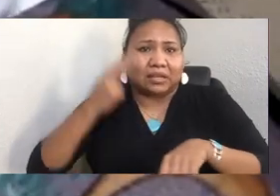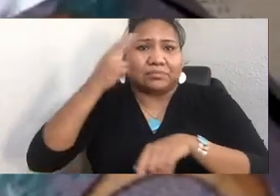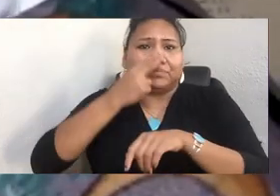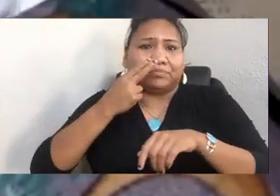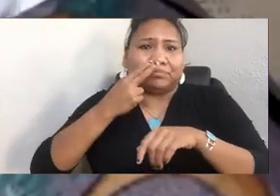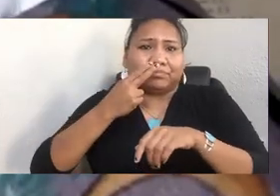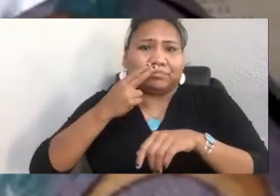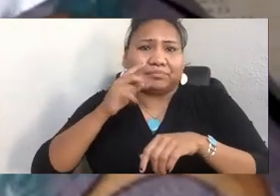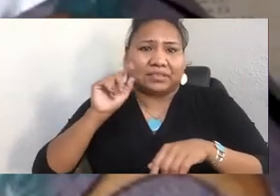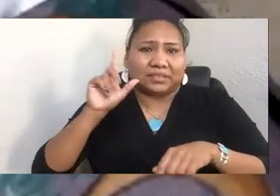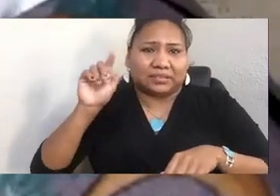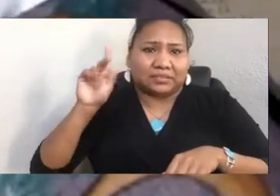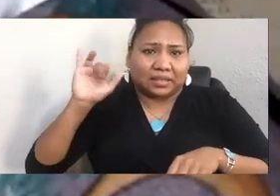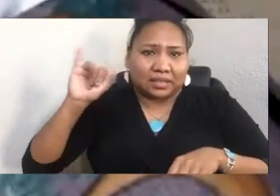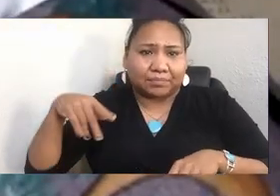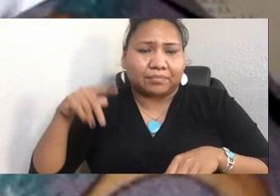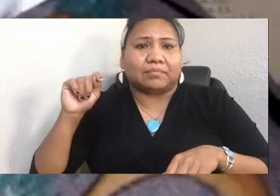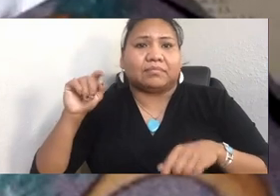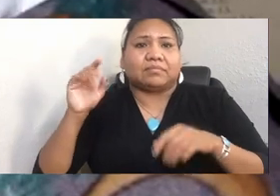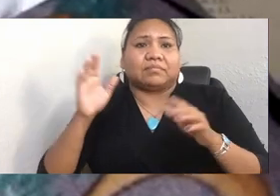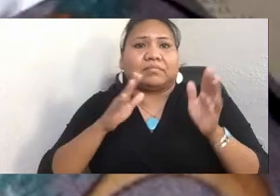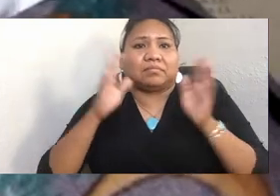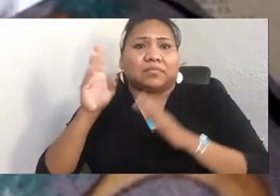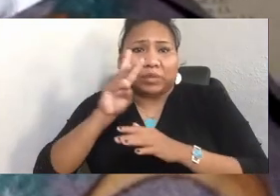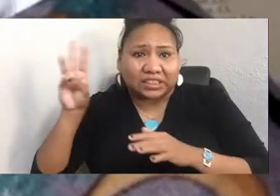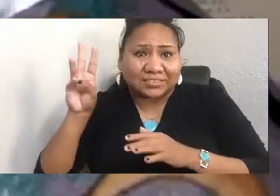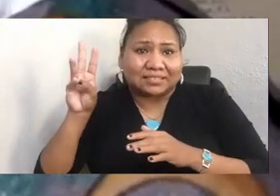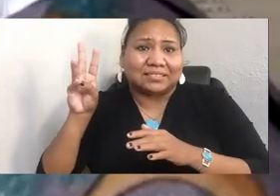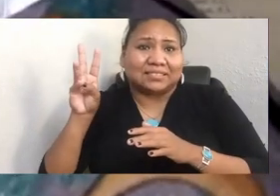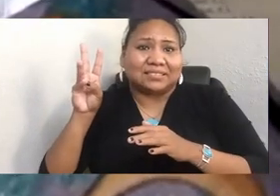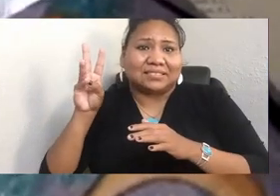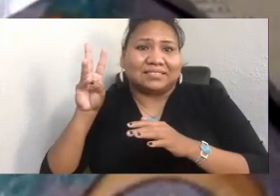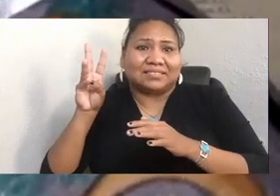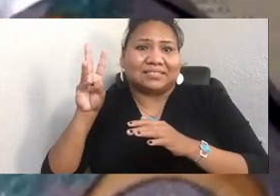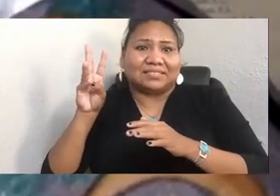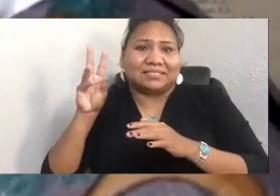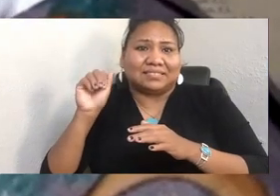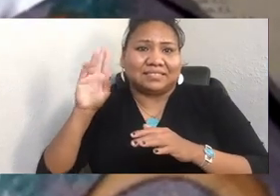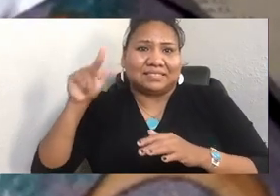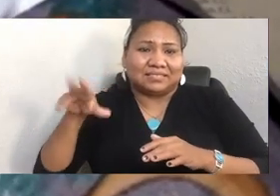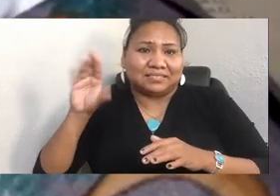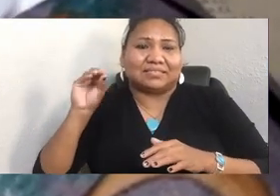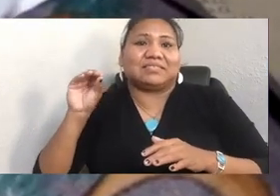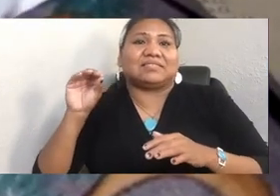Northwestern Arapaho, Lenape, Shawnee, ,, Alutiiq,